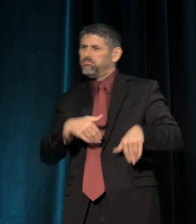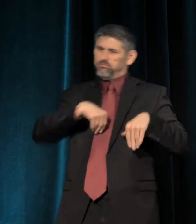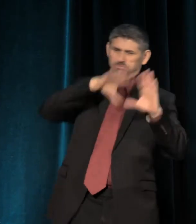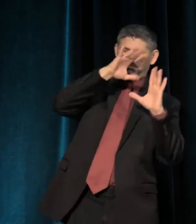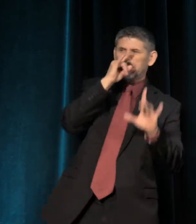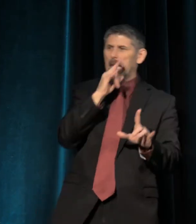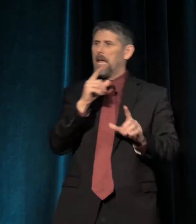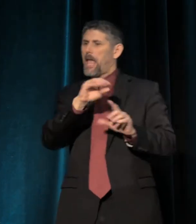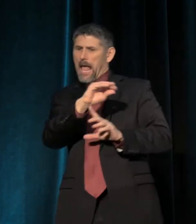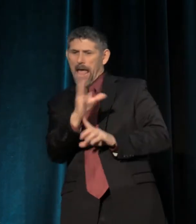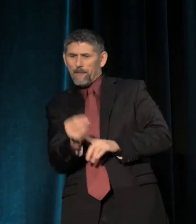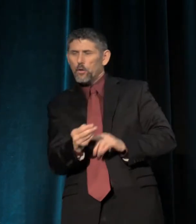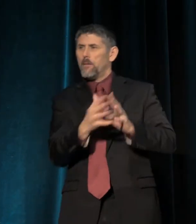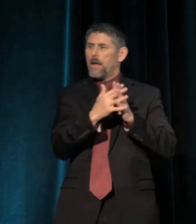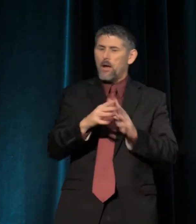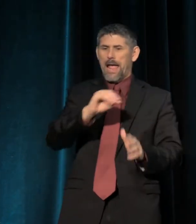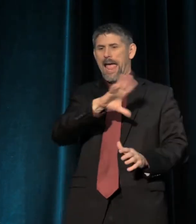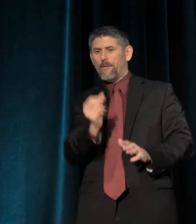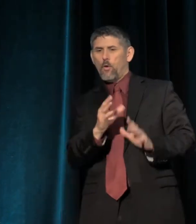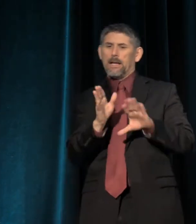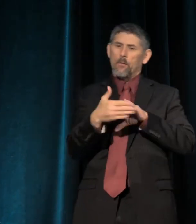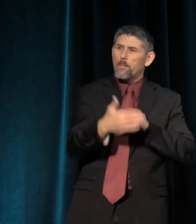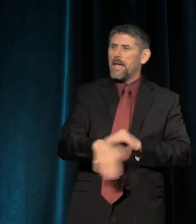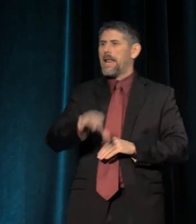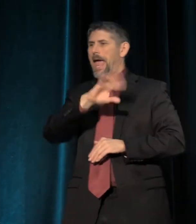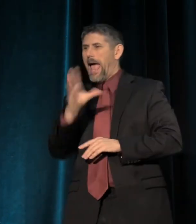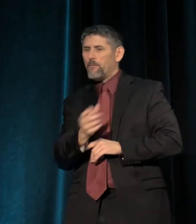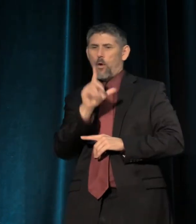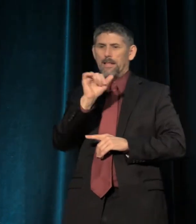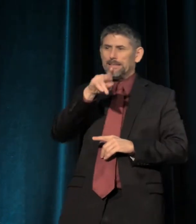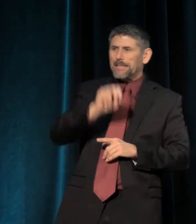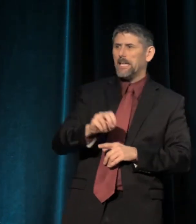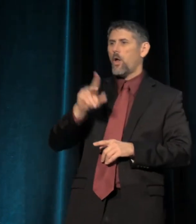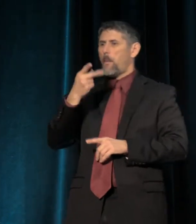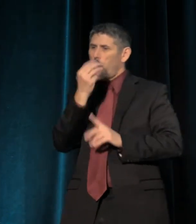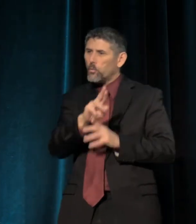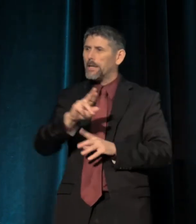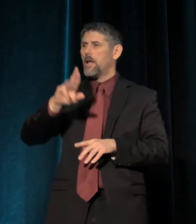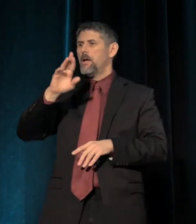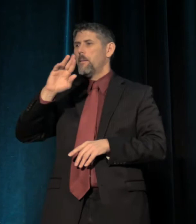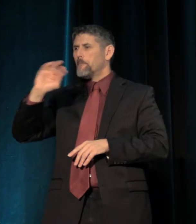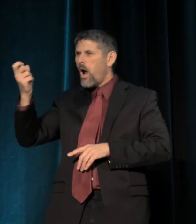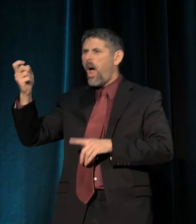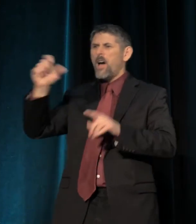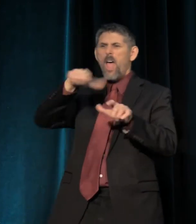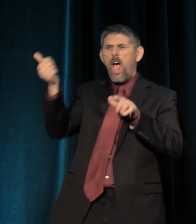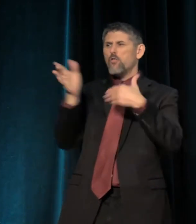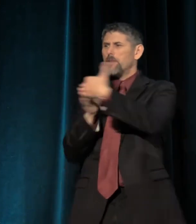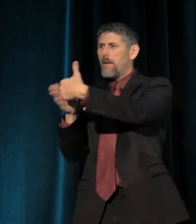African American, Afro-Caribbean, Afro-Latino, Puerto Rican youths in The Bronx, and other neighborhoods in New York City